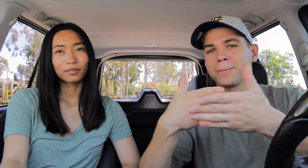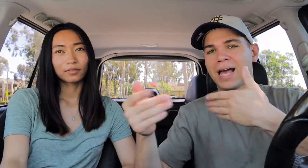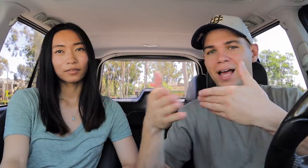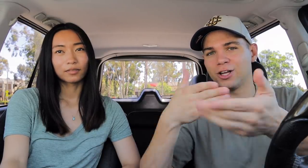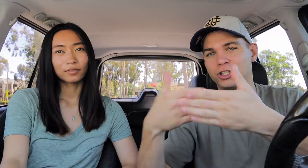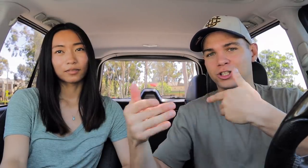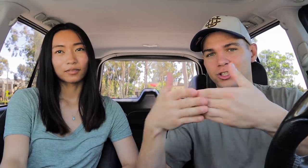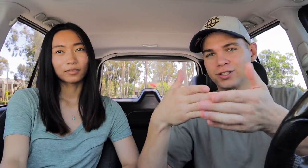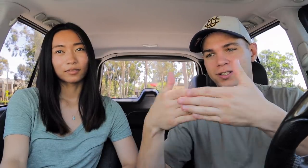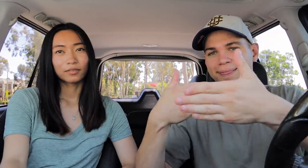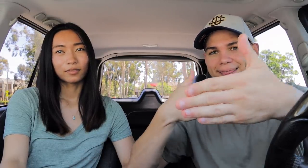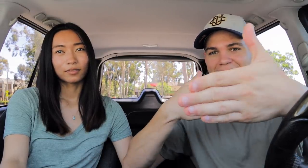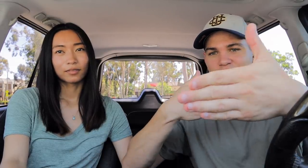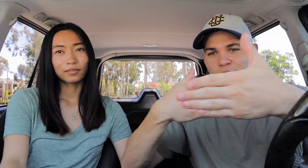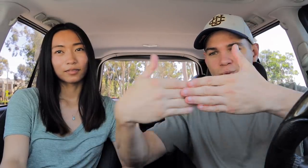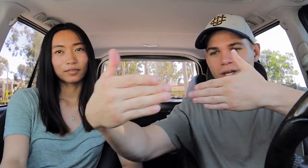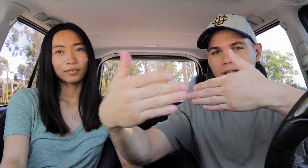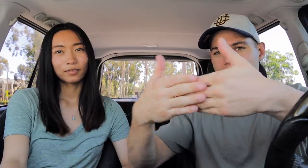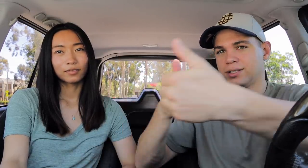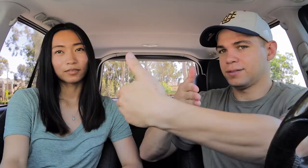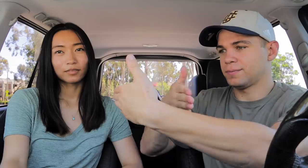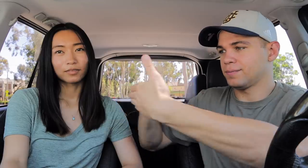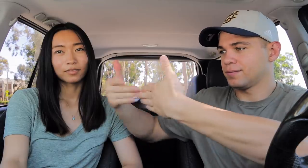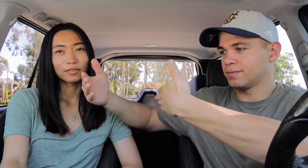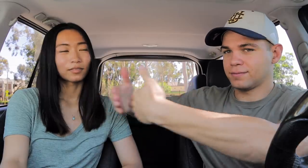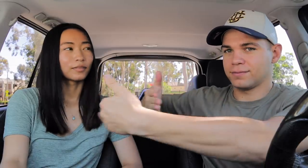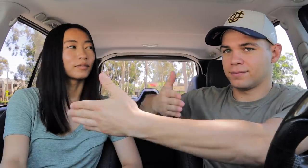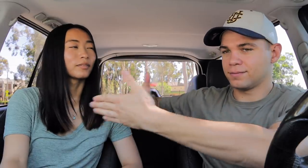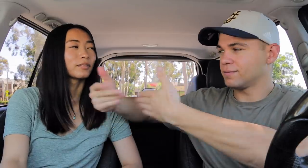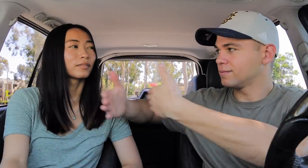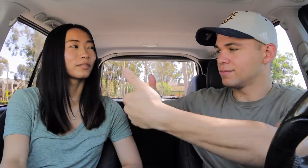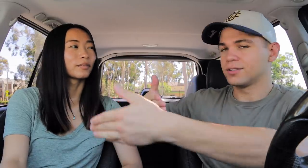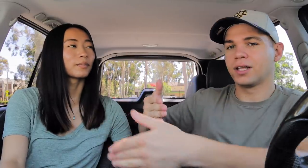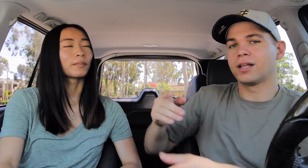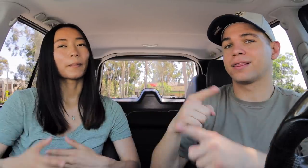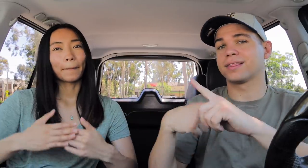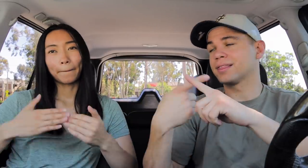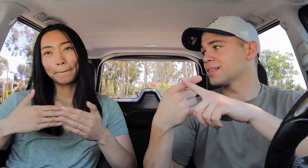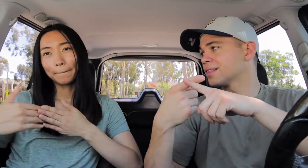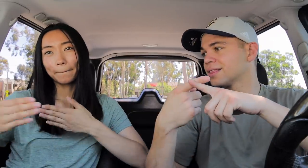Matter Then